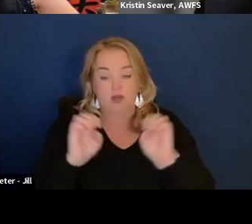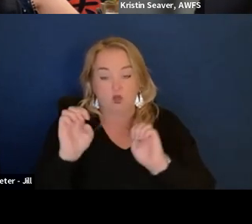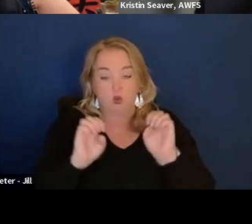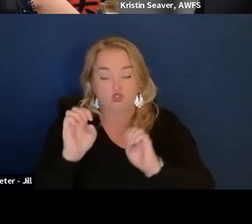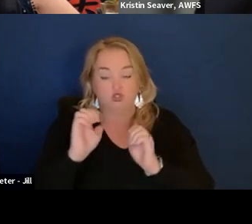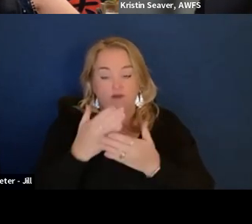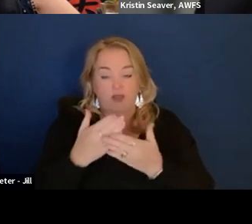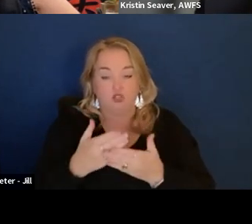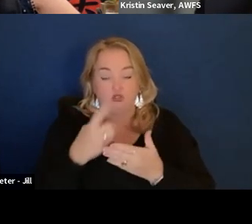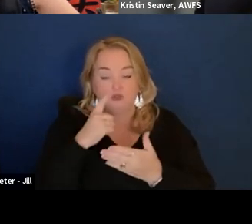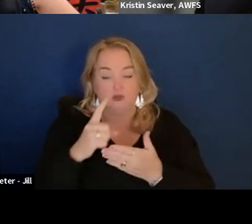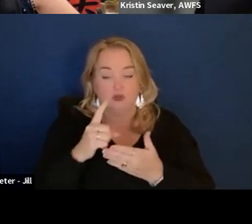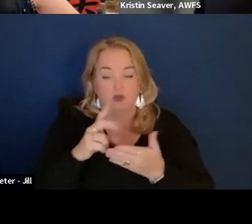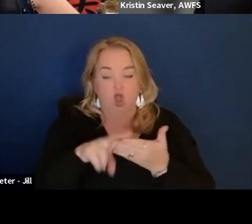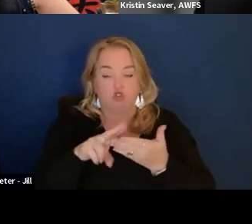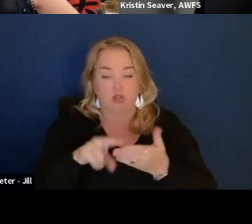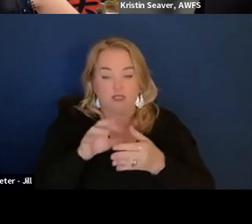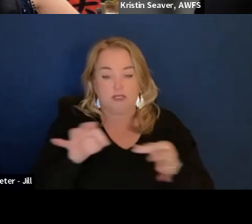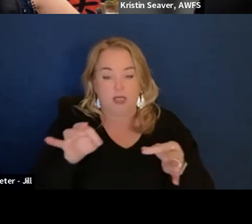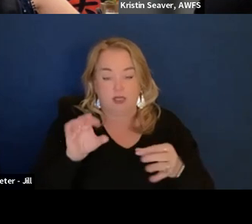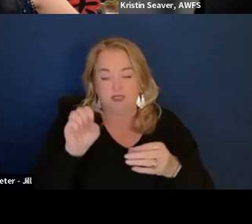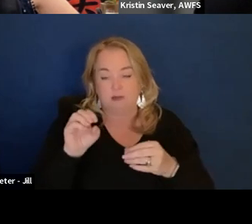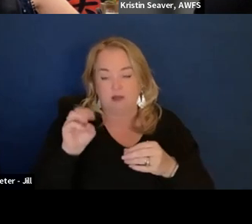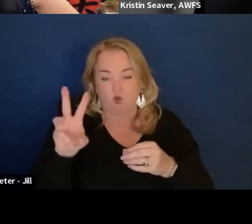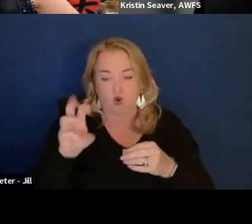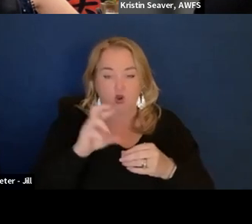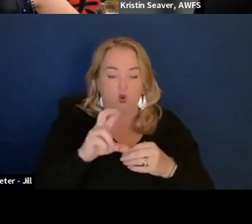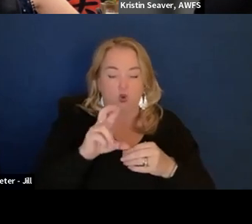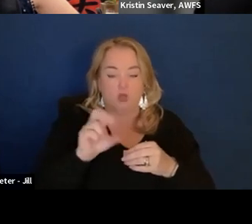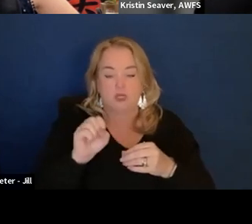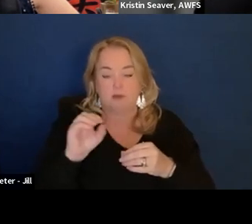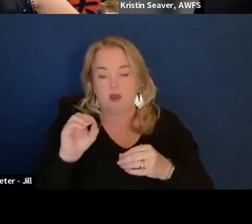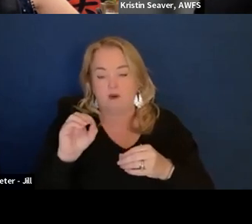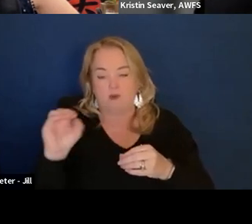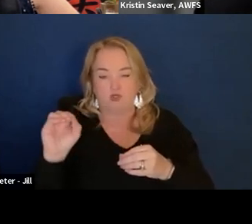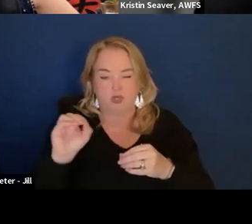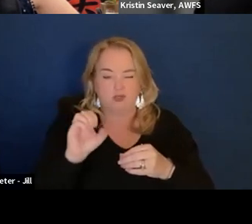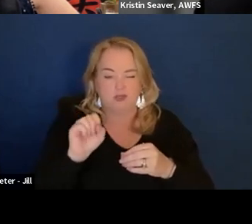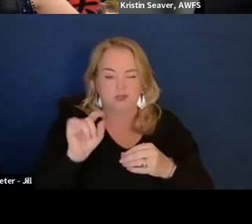a contract statement of work or statement of objectives?